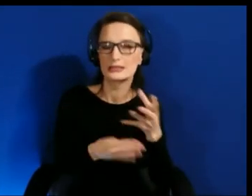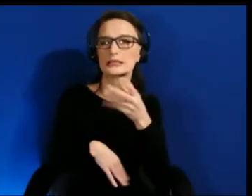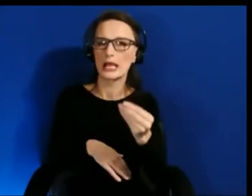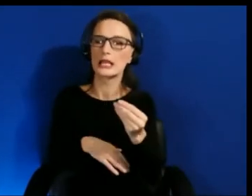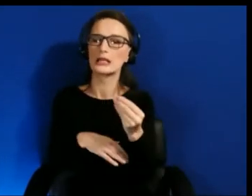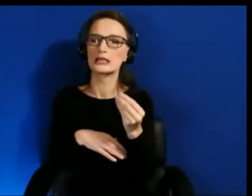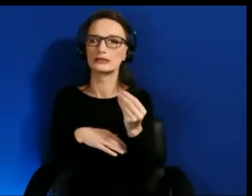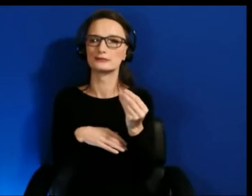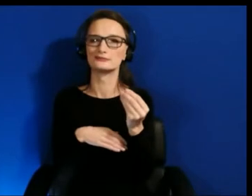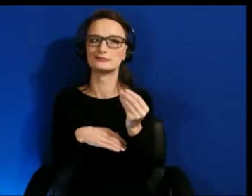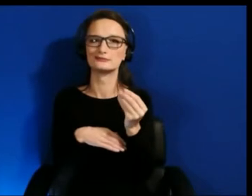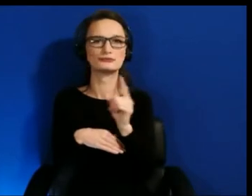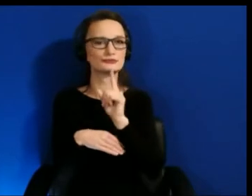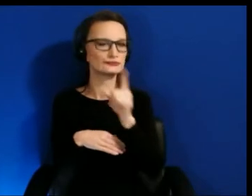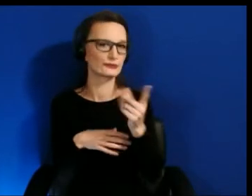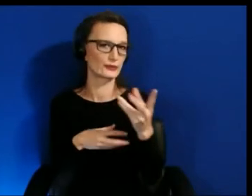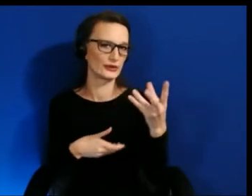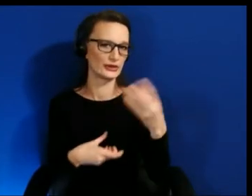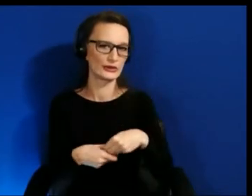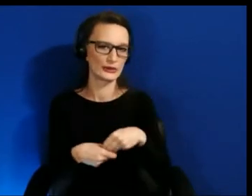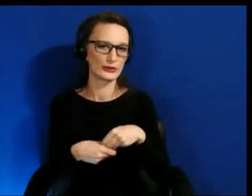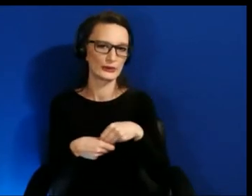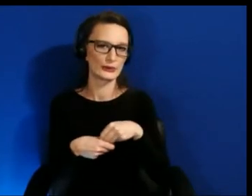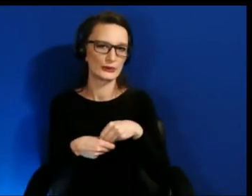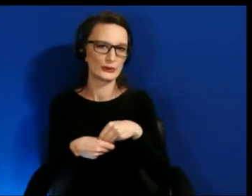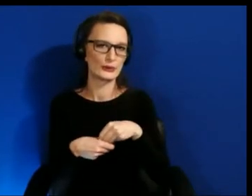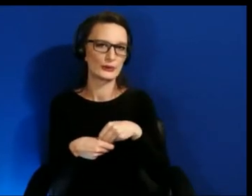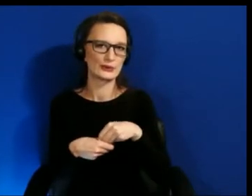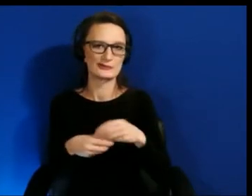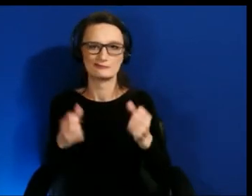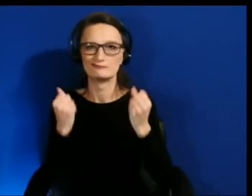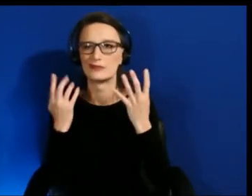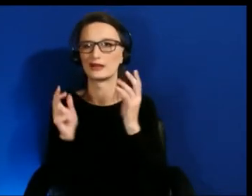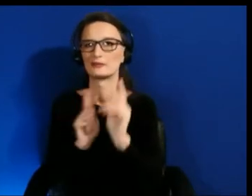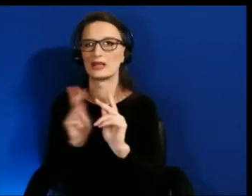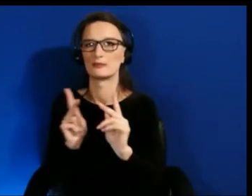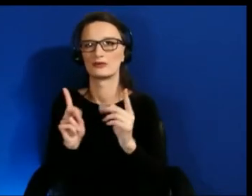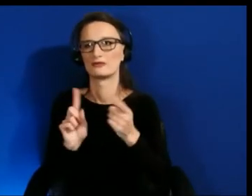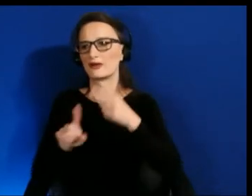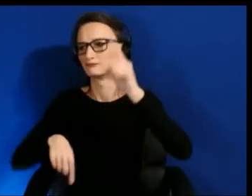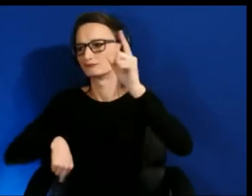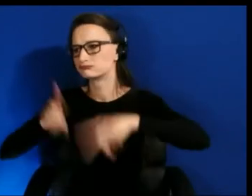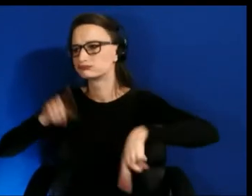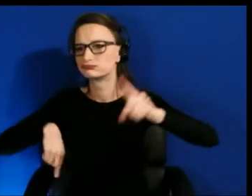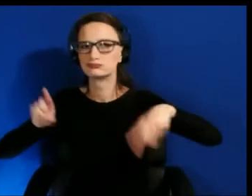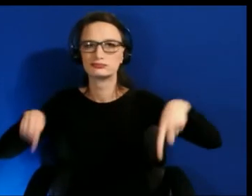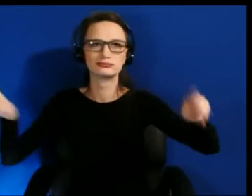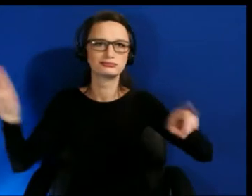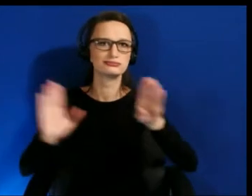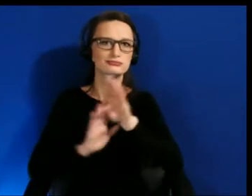Definitely included a lot of people from various backgrounds into my projects and I'm very